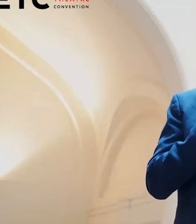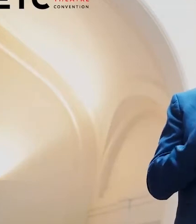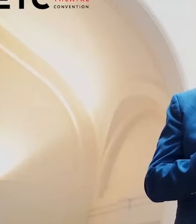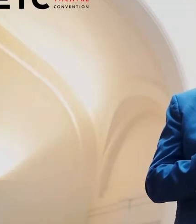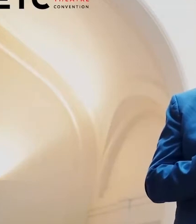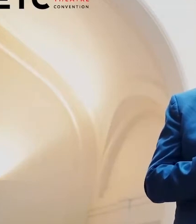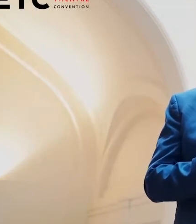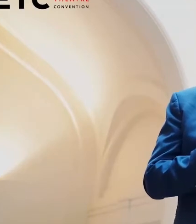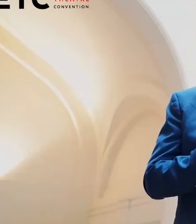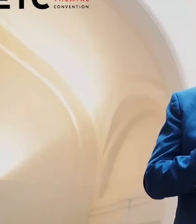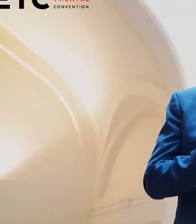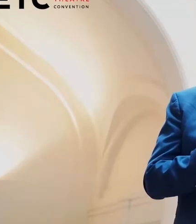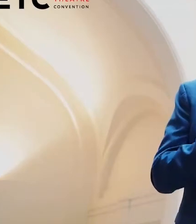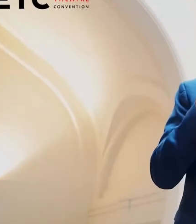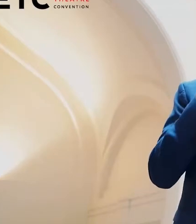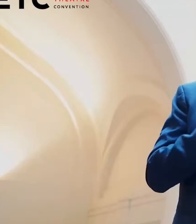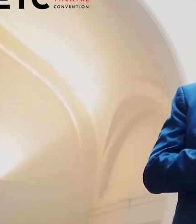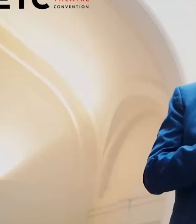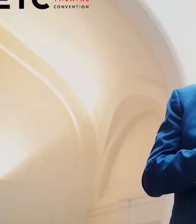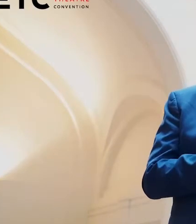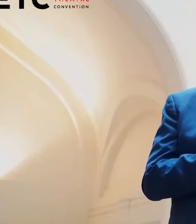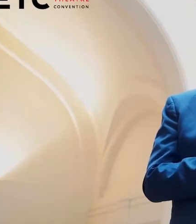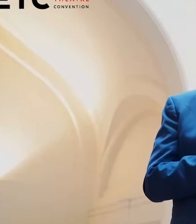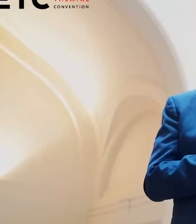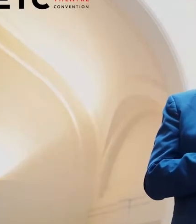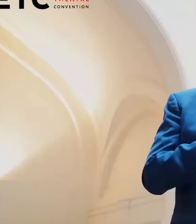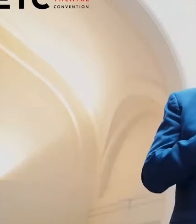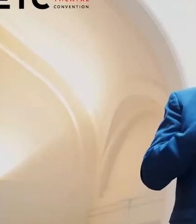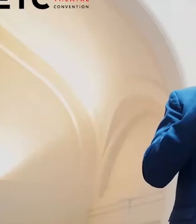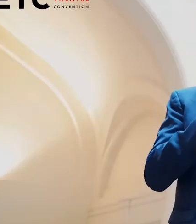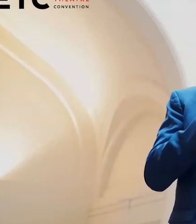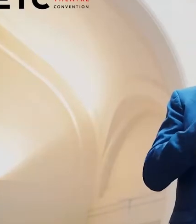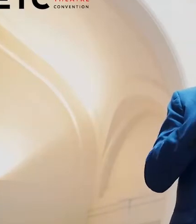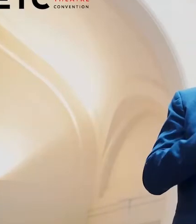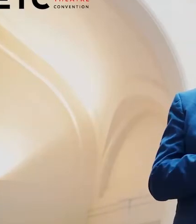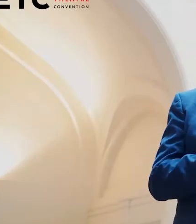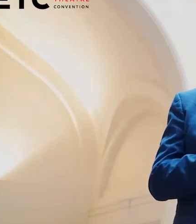to exchange and to bring new perspectives into our art,